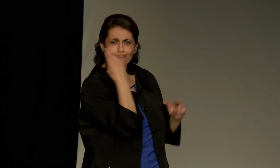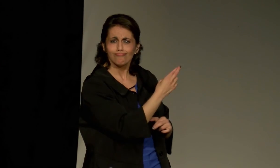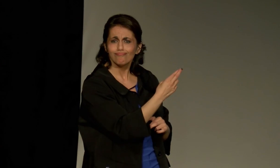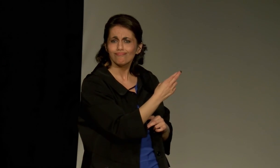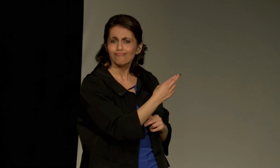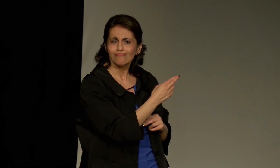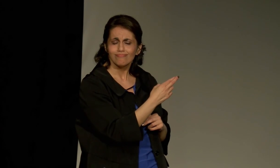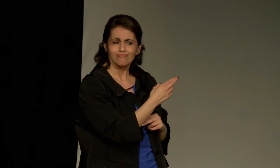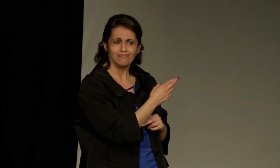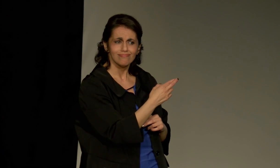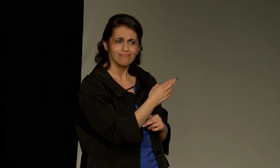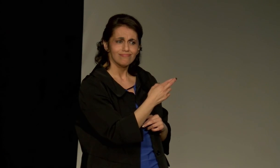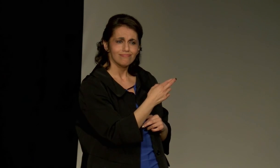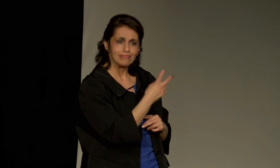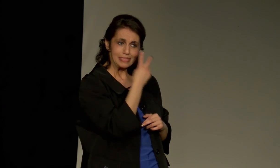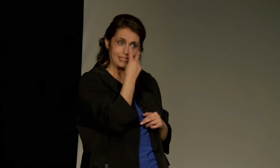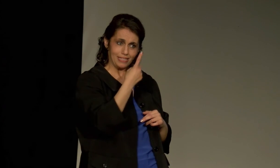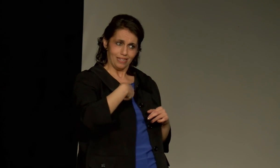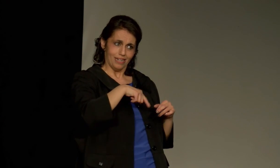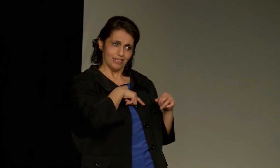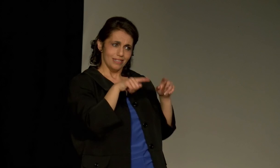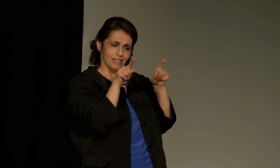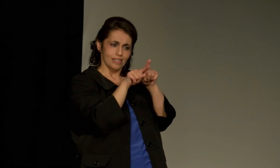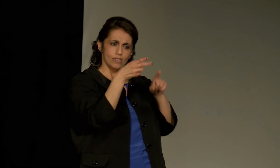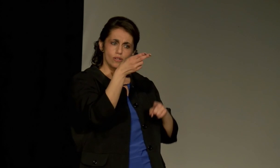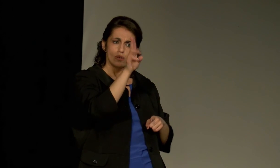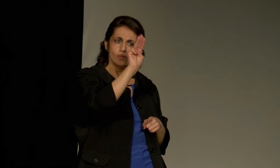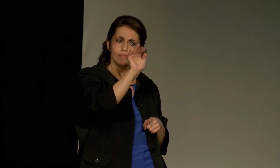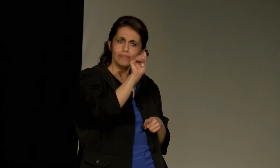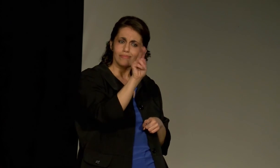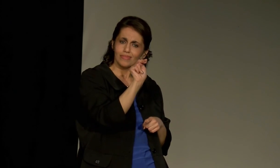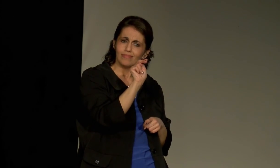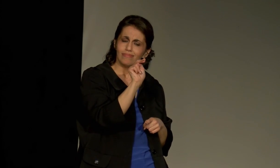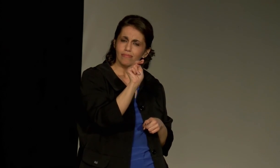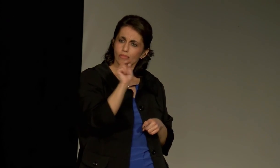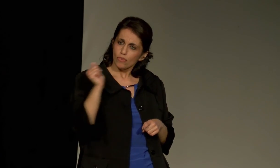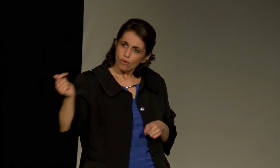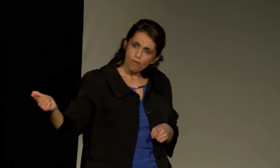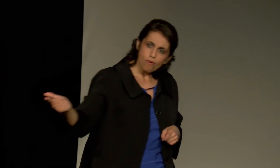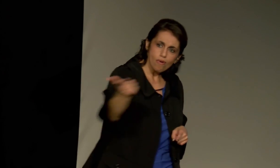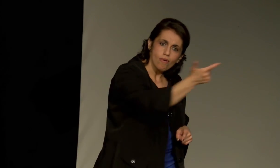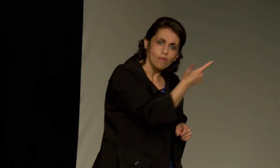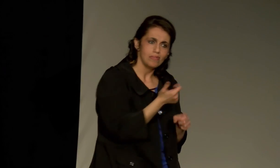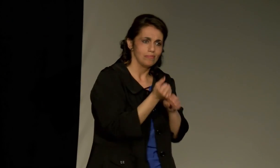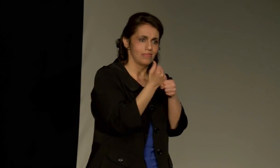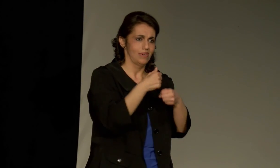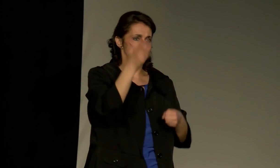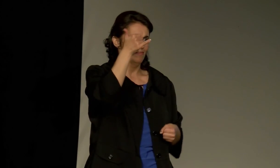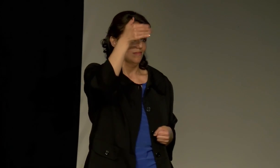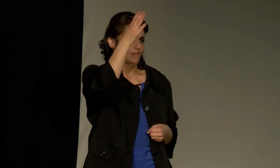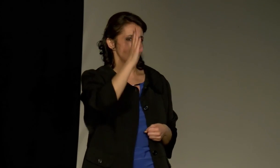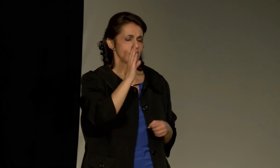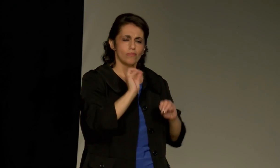God loves hearing people. You need to love deaf people. See deaf people as humans.